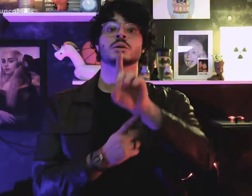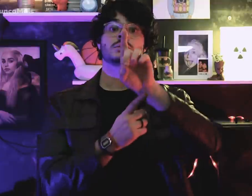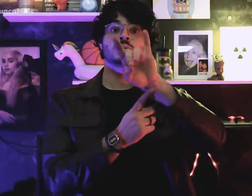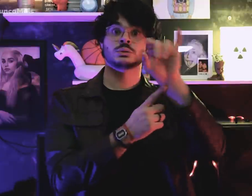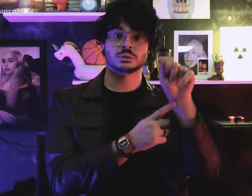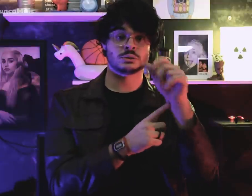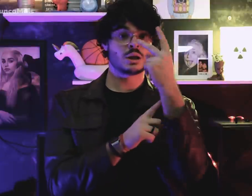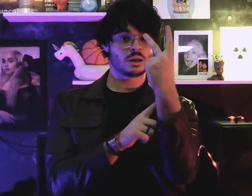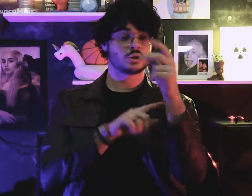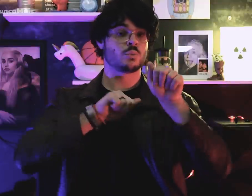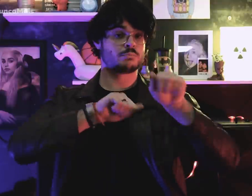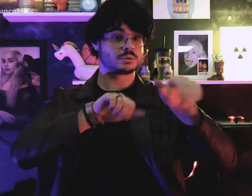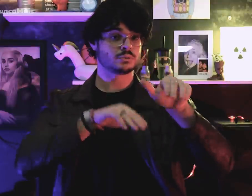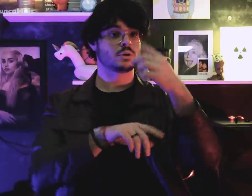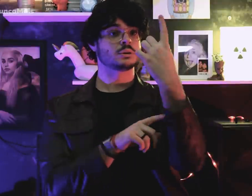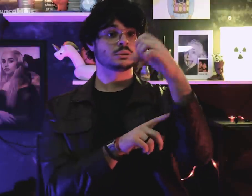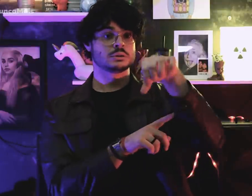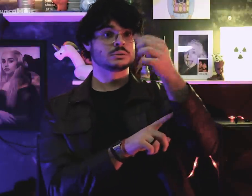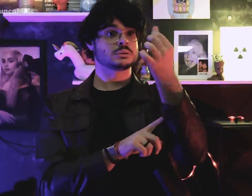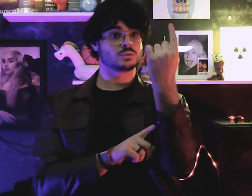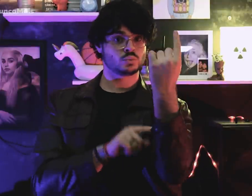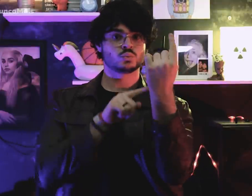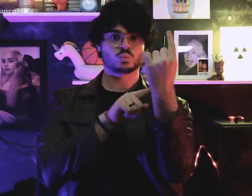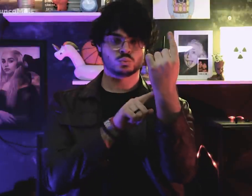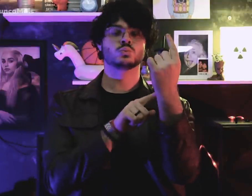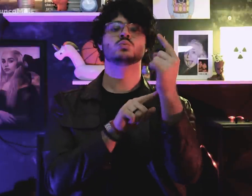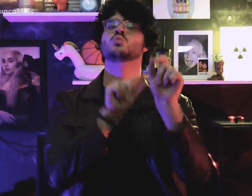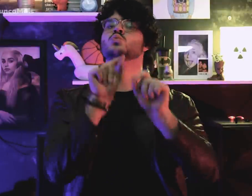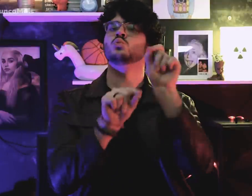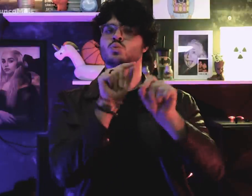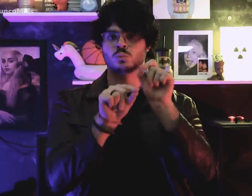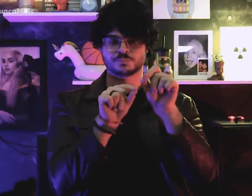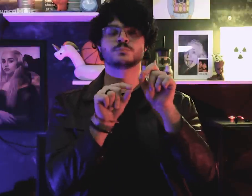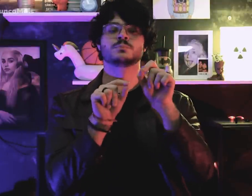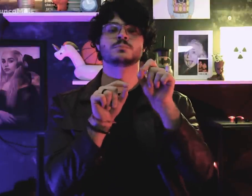On September 2, 1961,